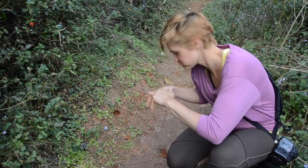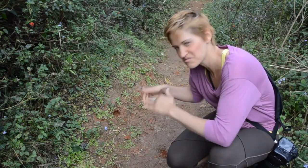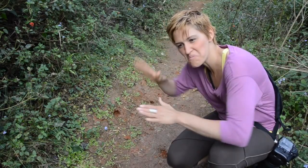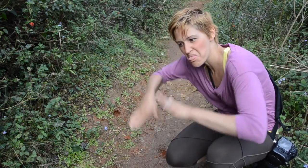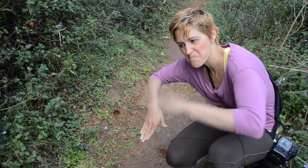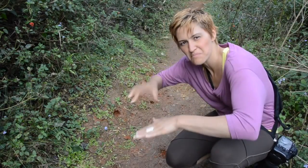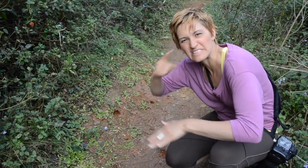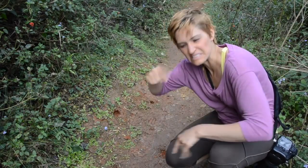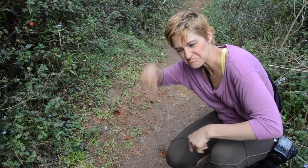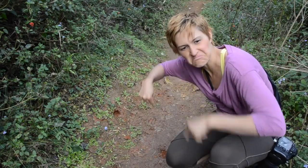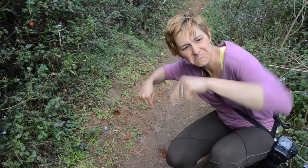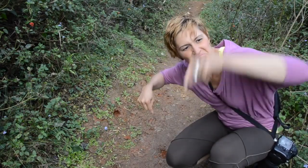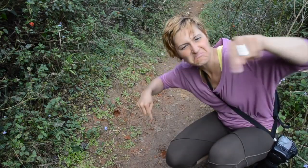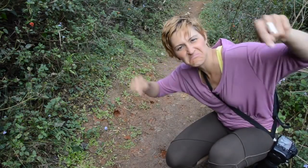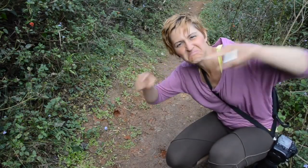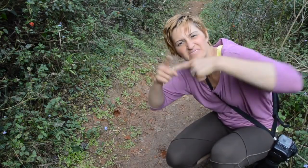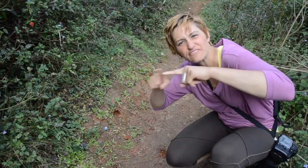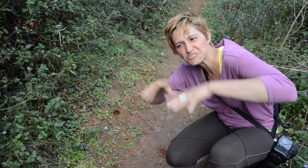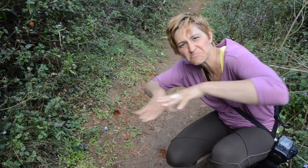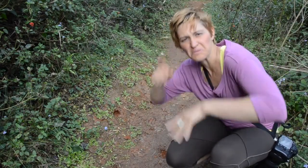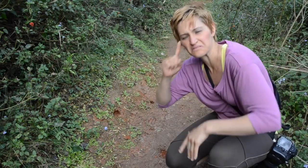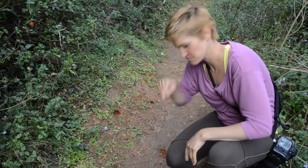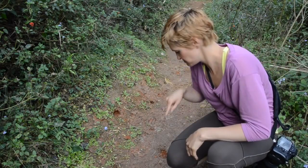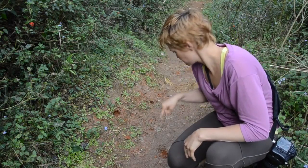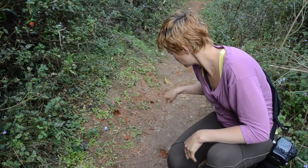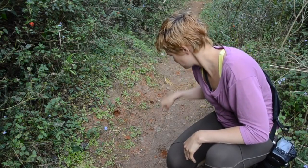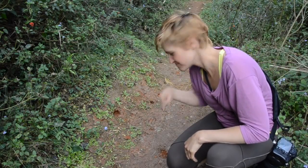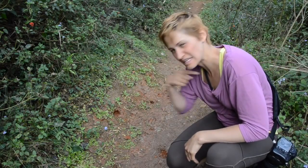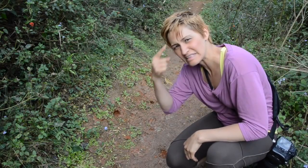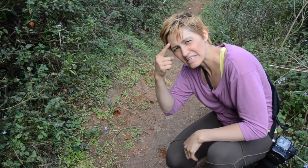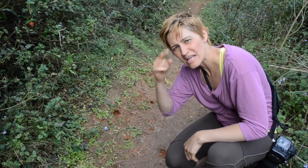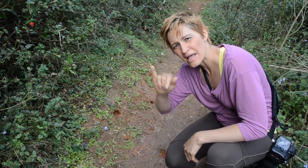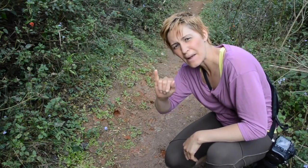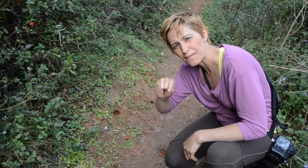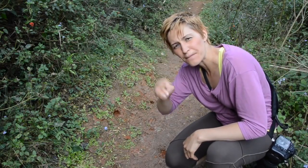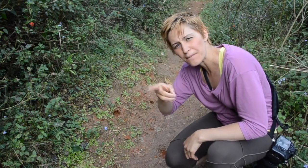On this trail, there are many animal tracks